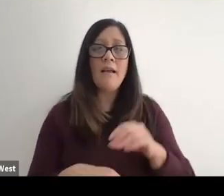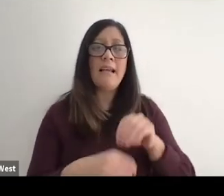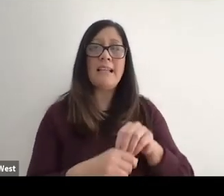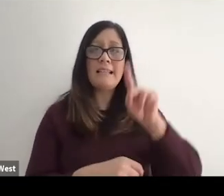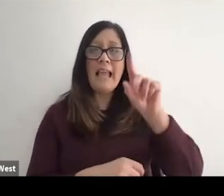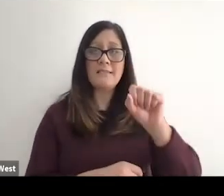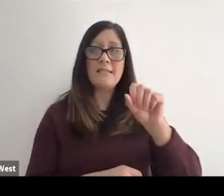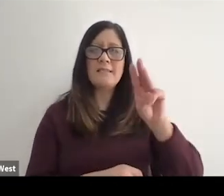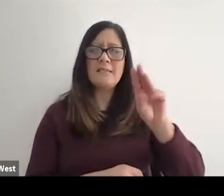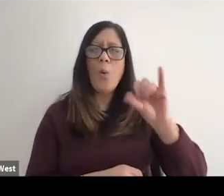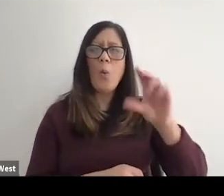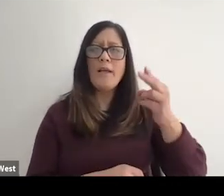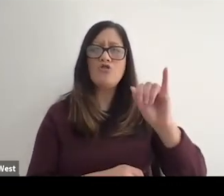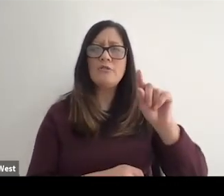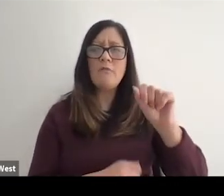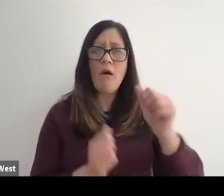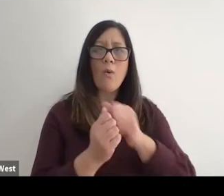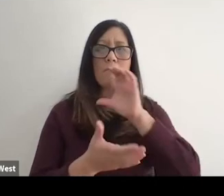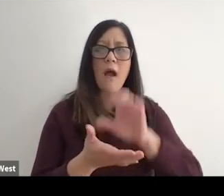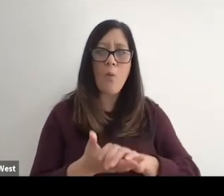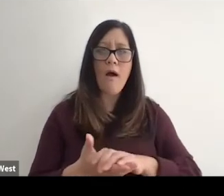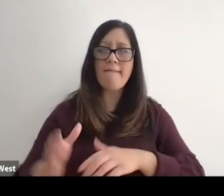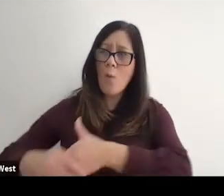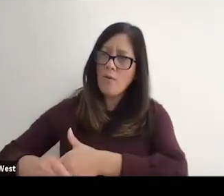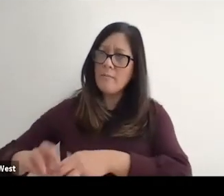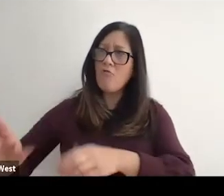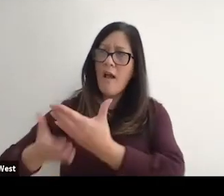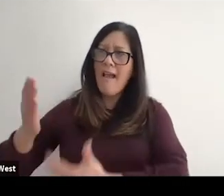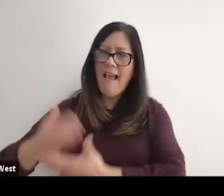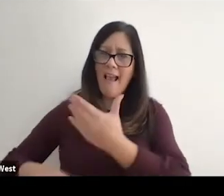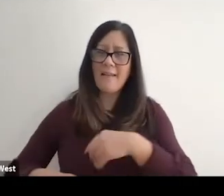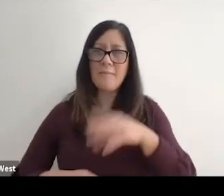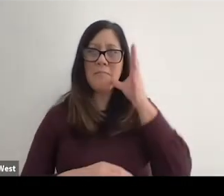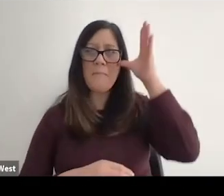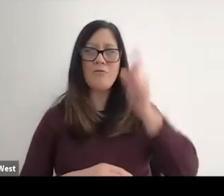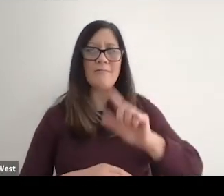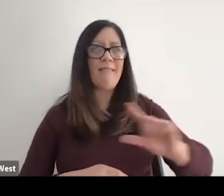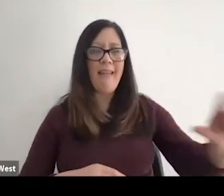Wichita, KS With my wife holding my right hand, my parents on the left side of the